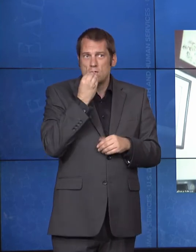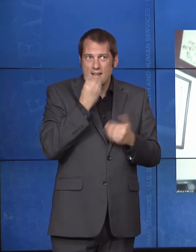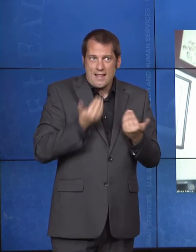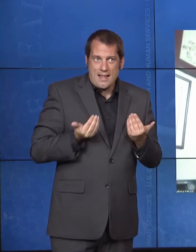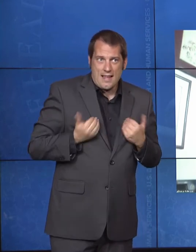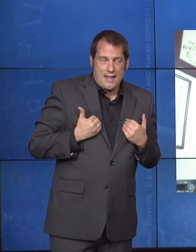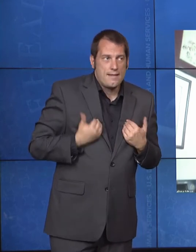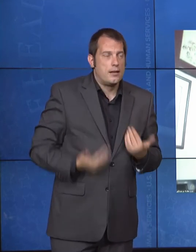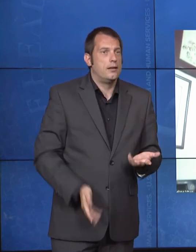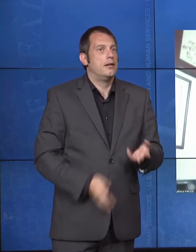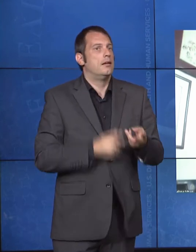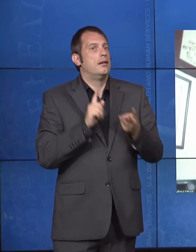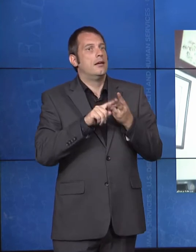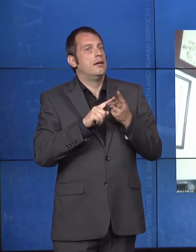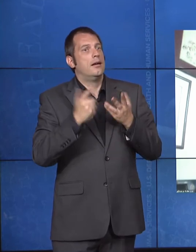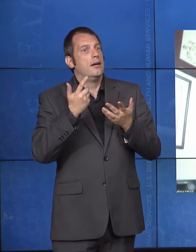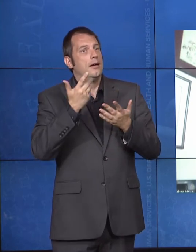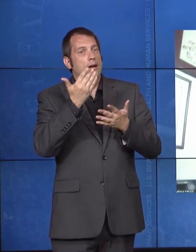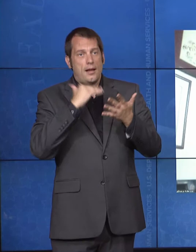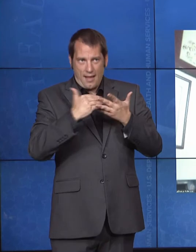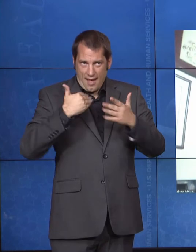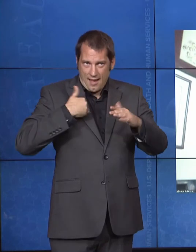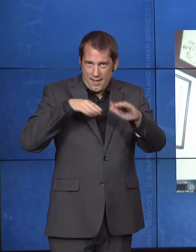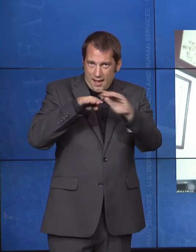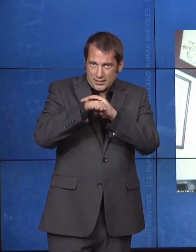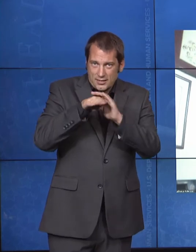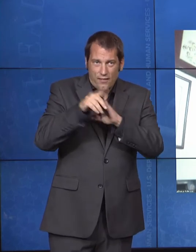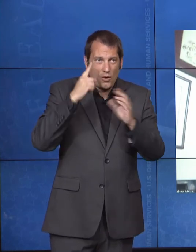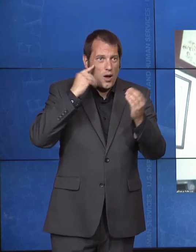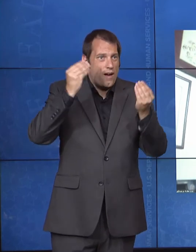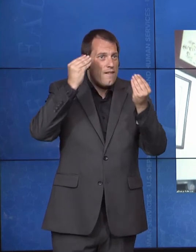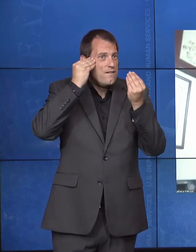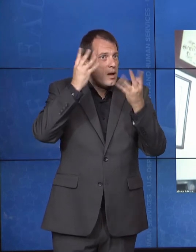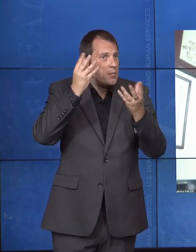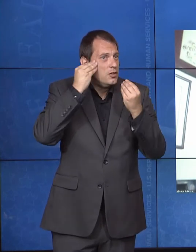is timely and relevant. And of course, we're able to accomplish that through a number of